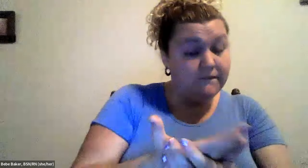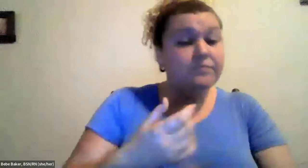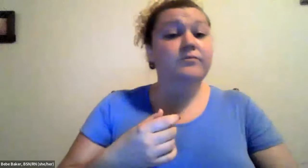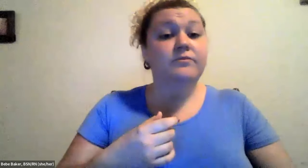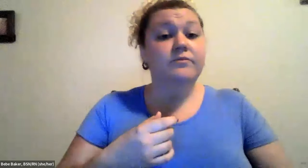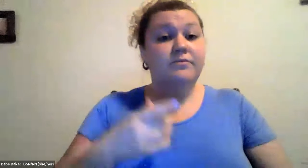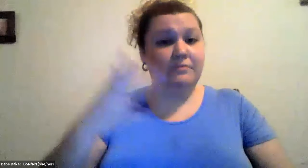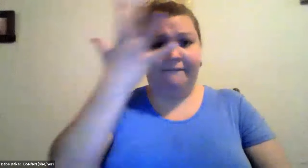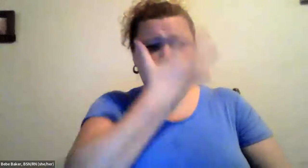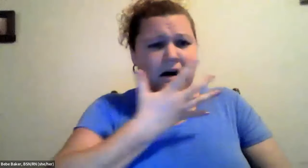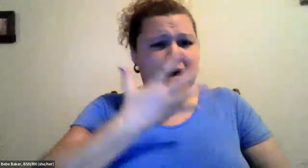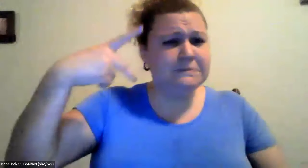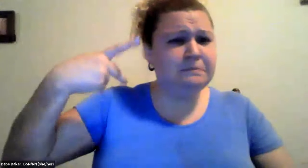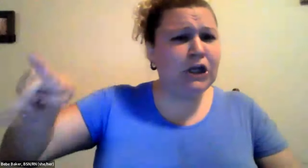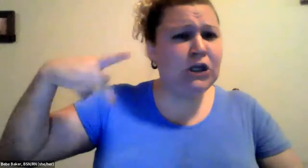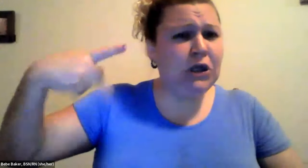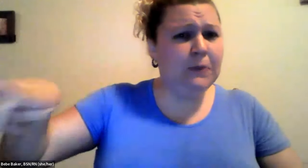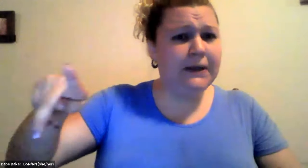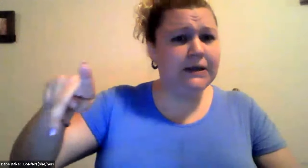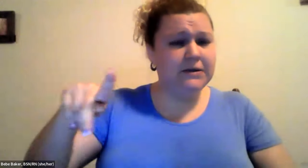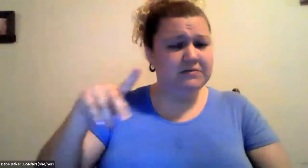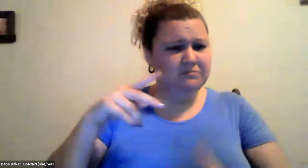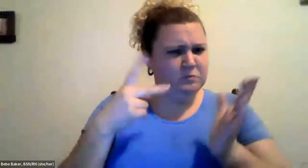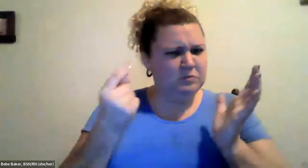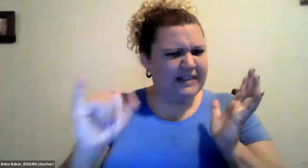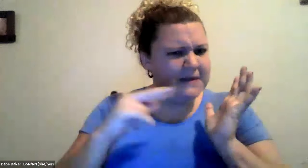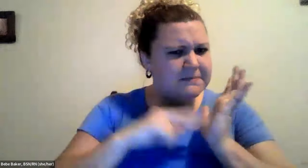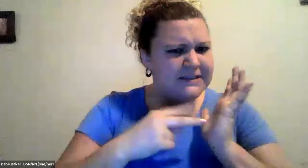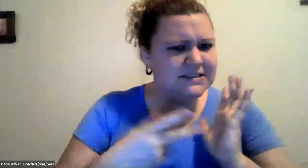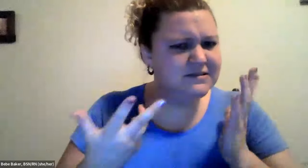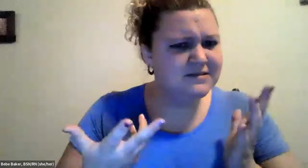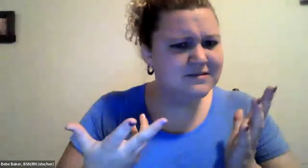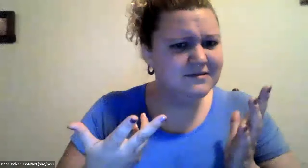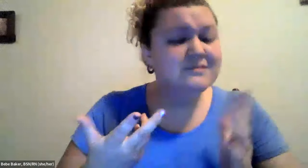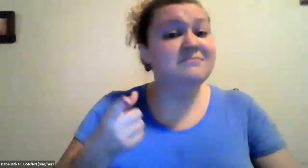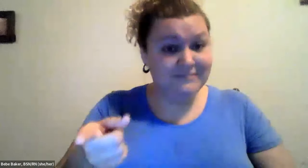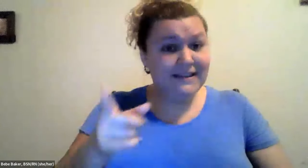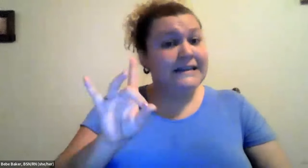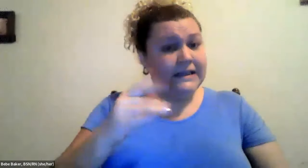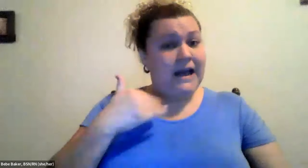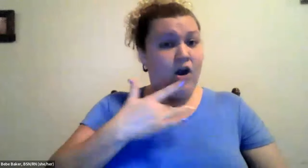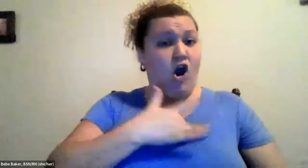Cristine Saunders: So we had a person arrived with cardiac arrest, whose face was very purple what would that mean.